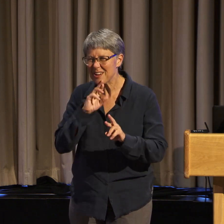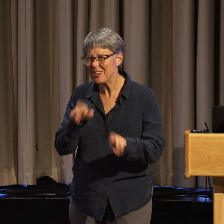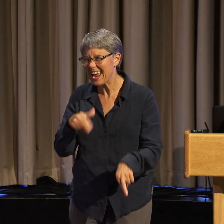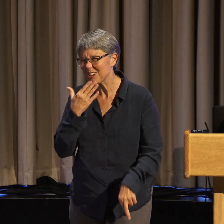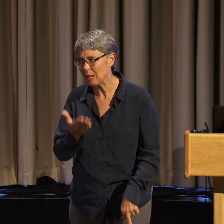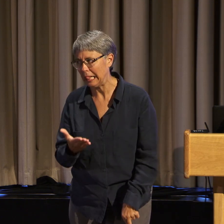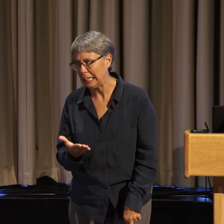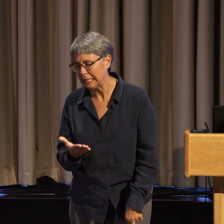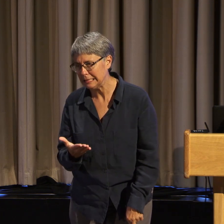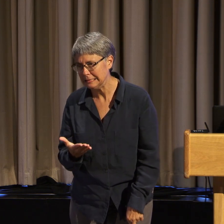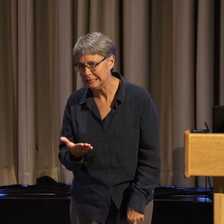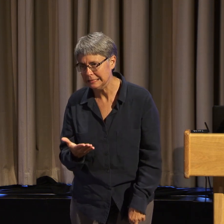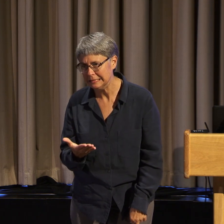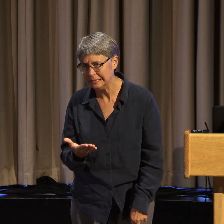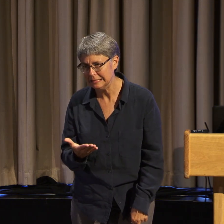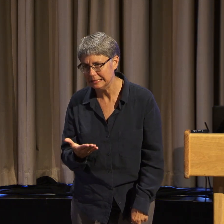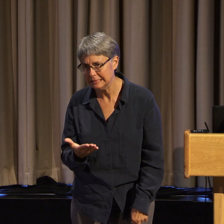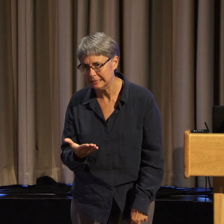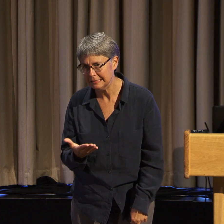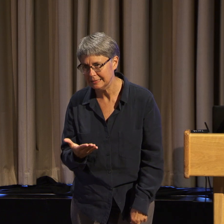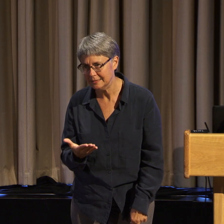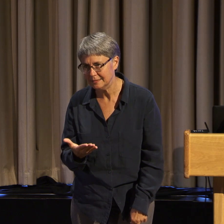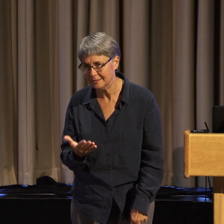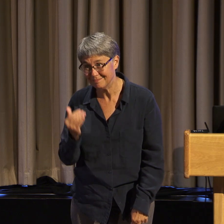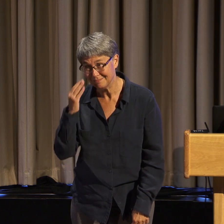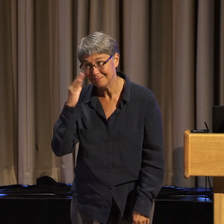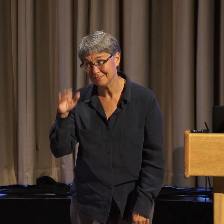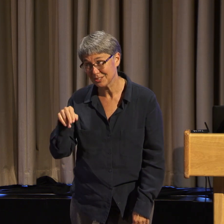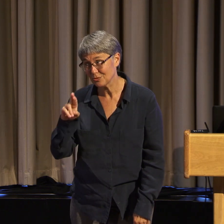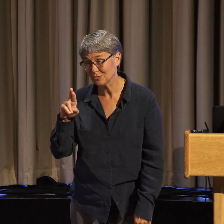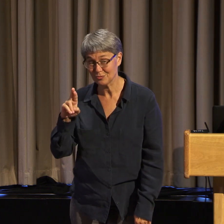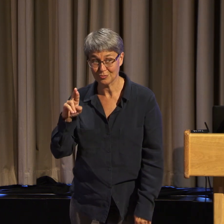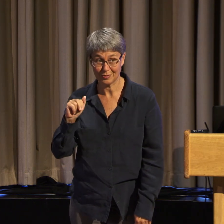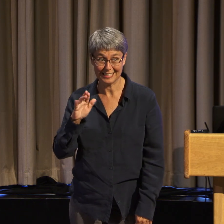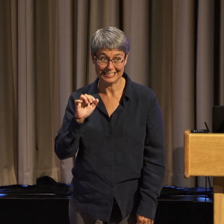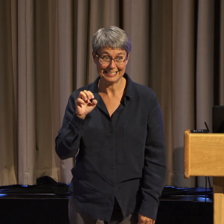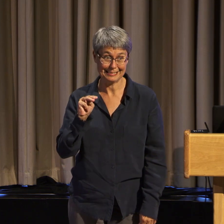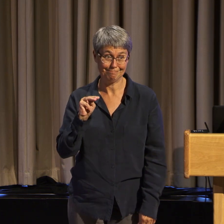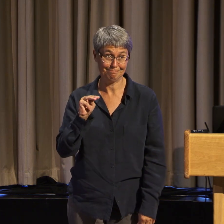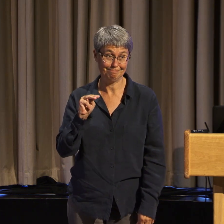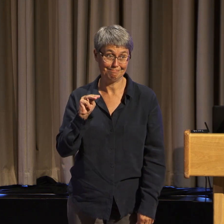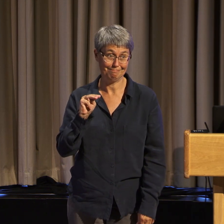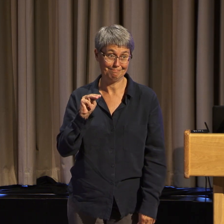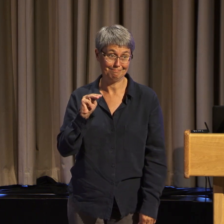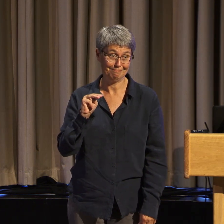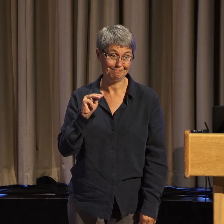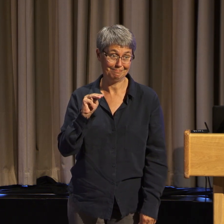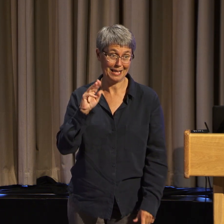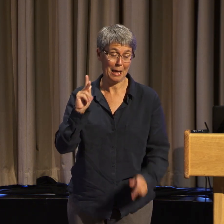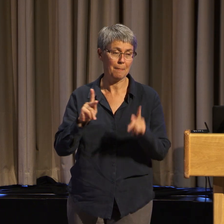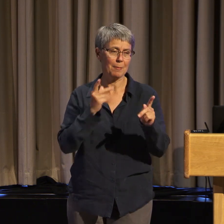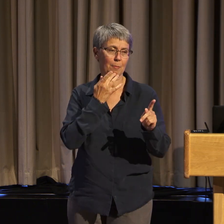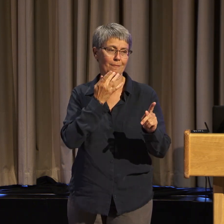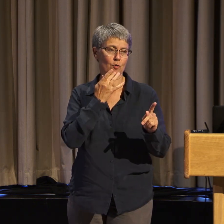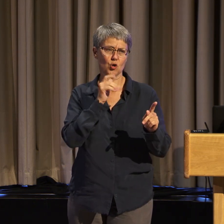because as we know, racism is something that people don't like to discuss. It's a taboo subject.